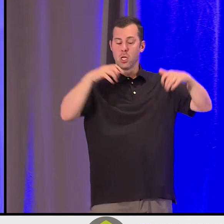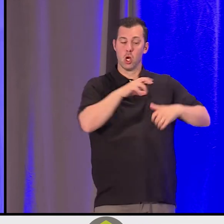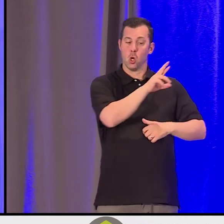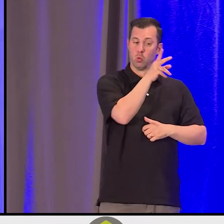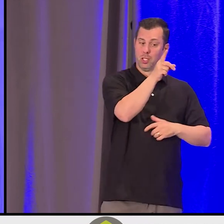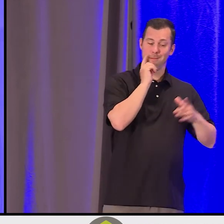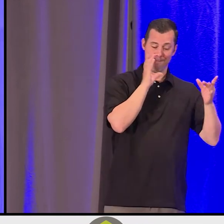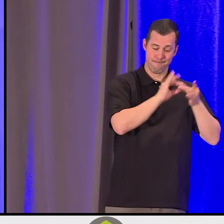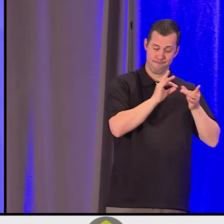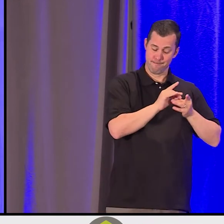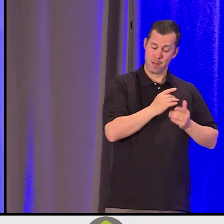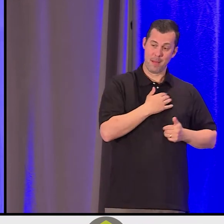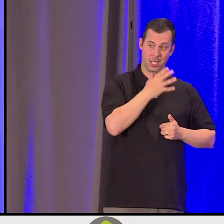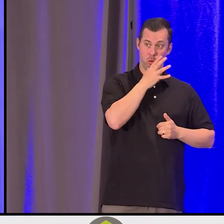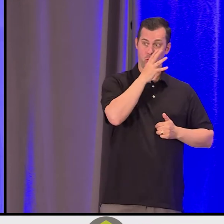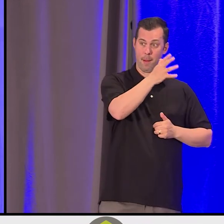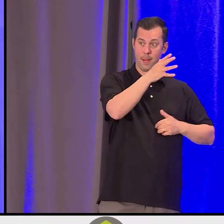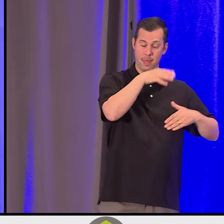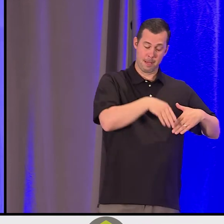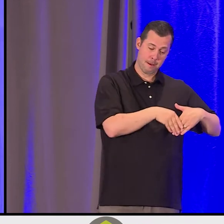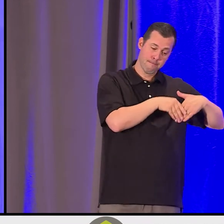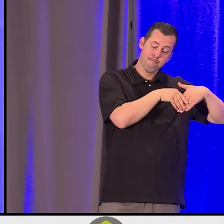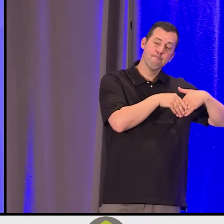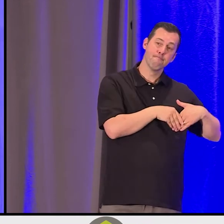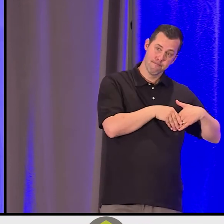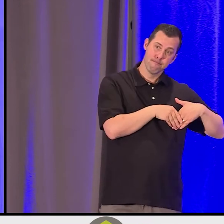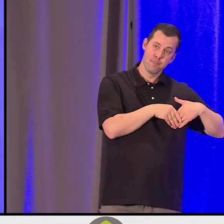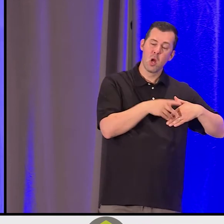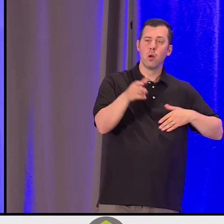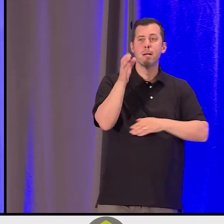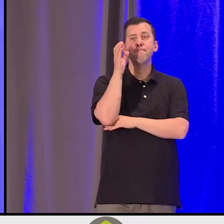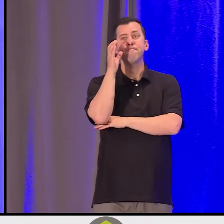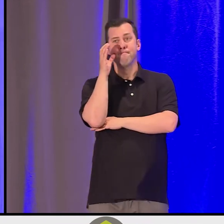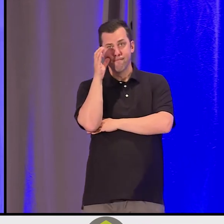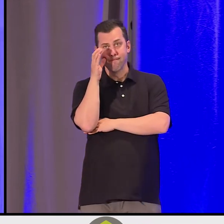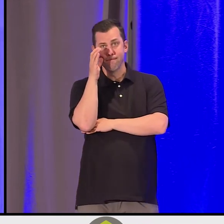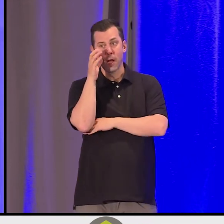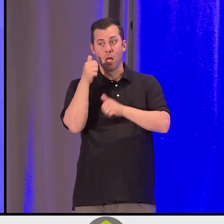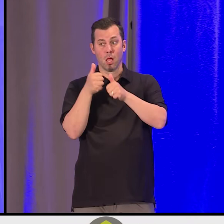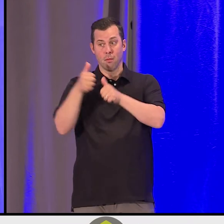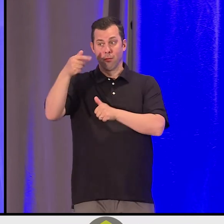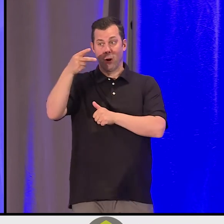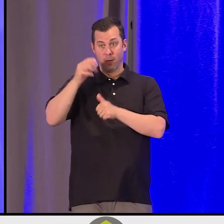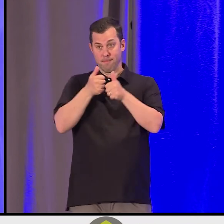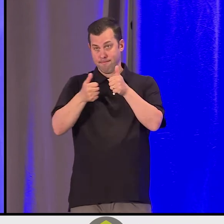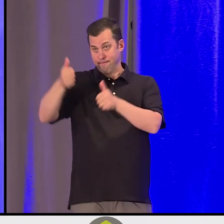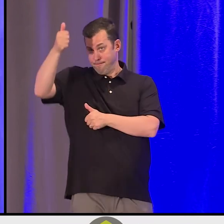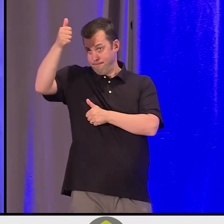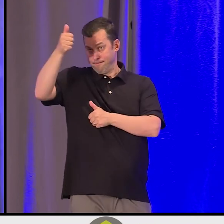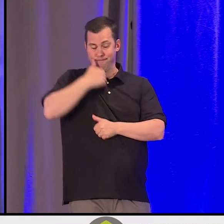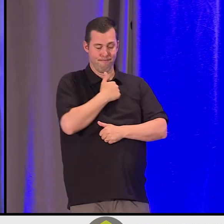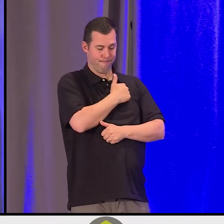and we were listening to the Prime Minister offer an apology to the residential school survivors in this country, which at the time